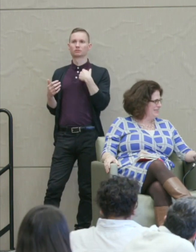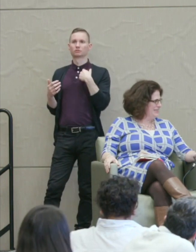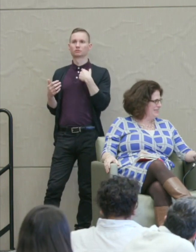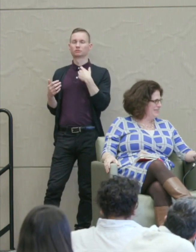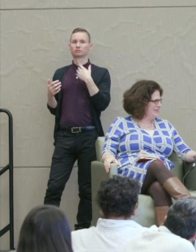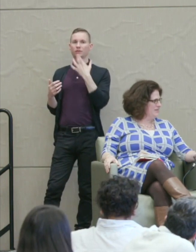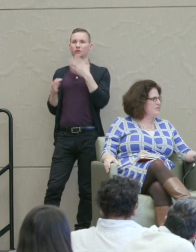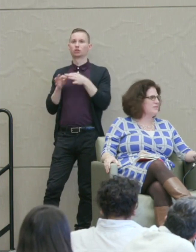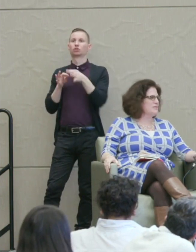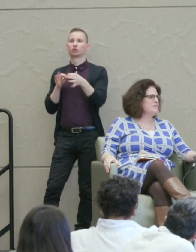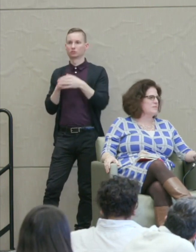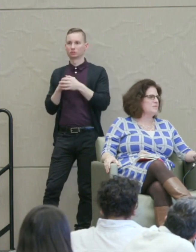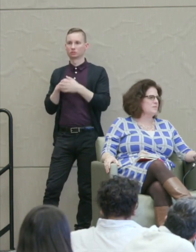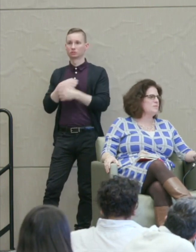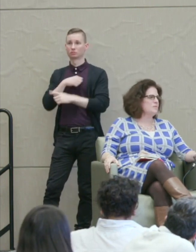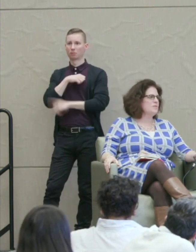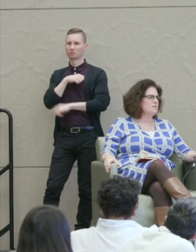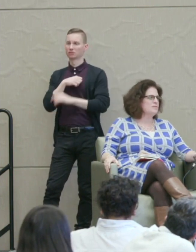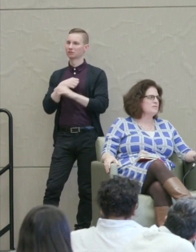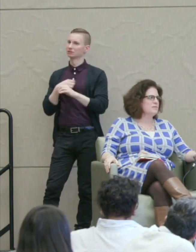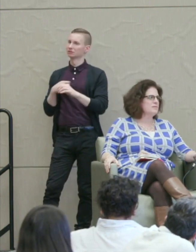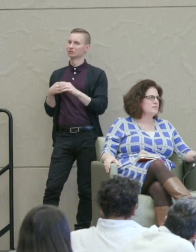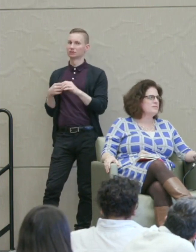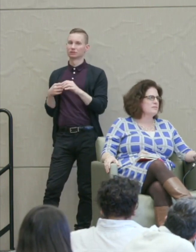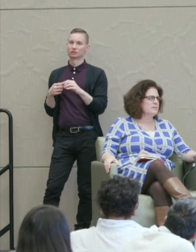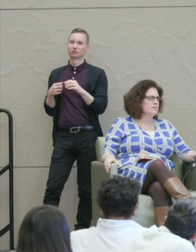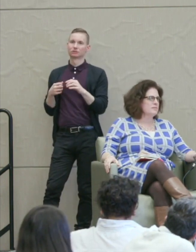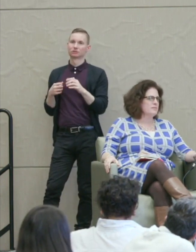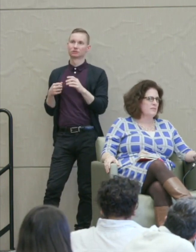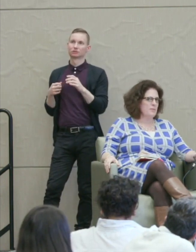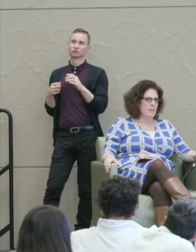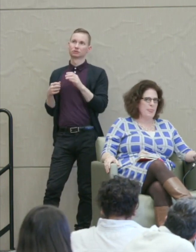And I think punishments of various kinds can be used for deterrence.